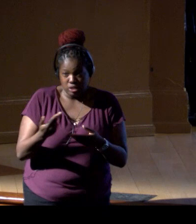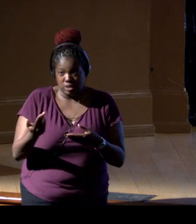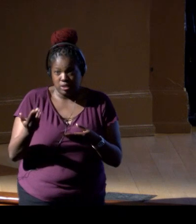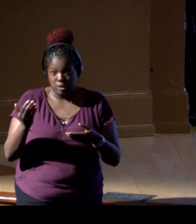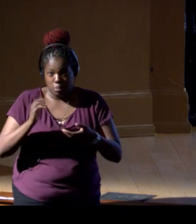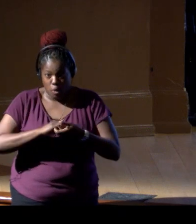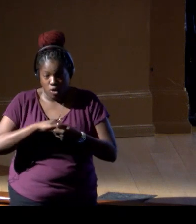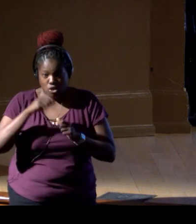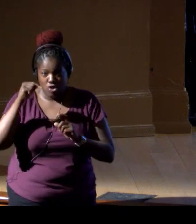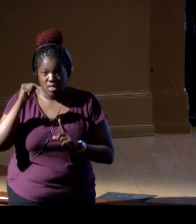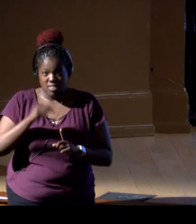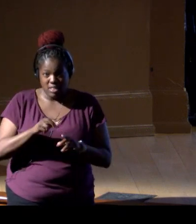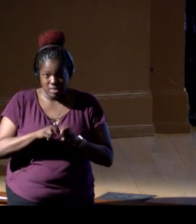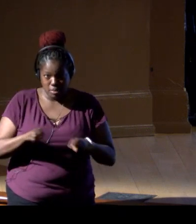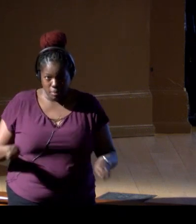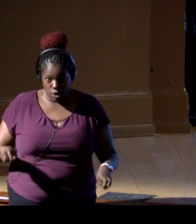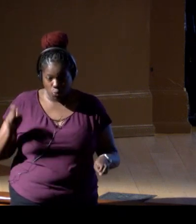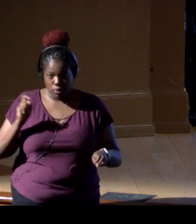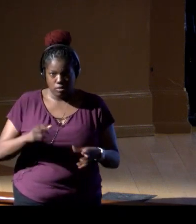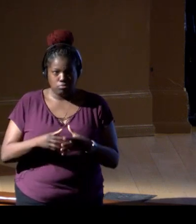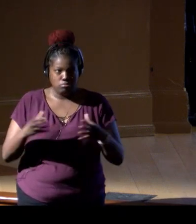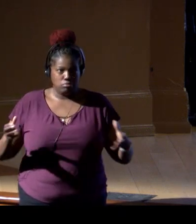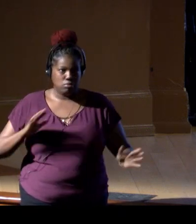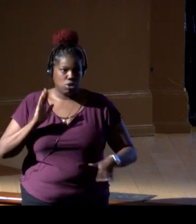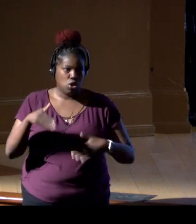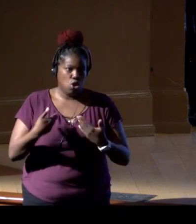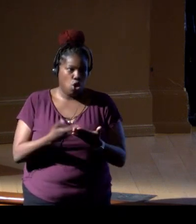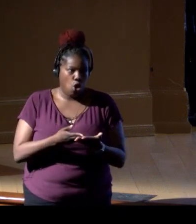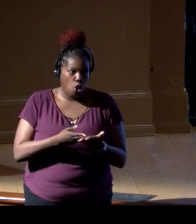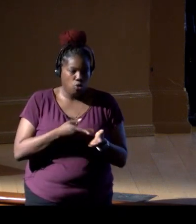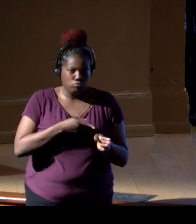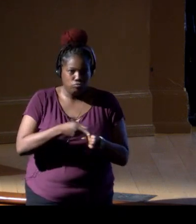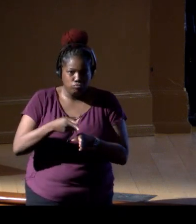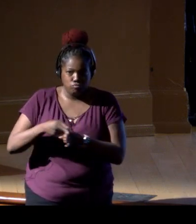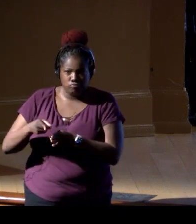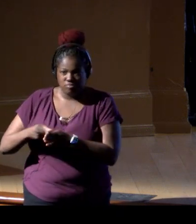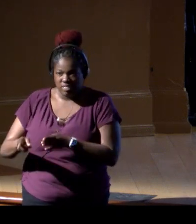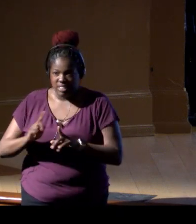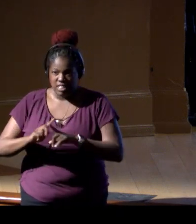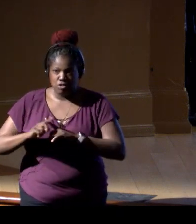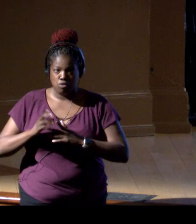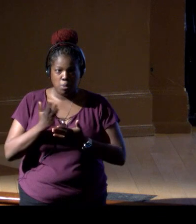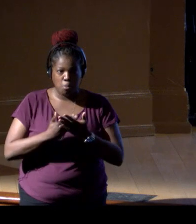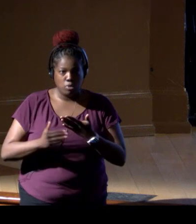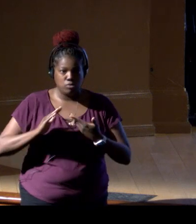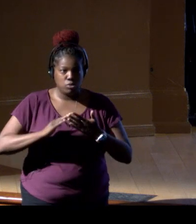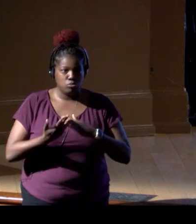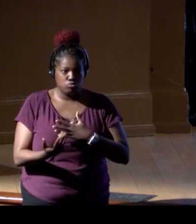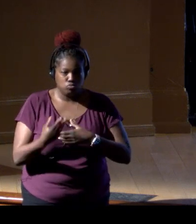We need to have all sectors and all parts of the community involved in implementing this,